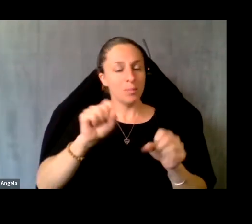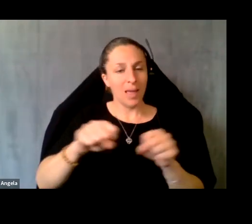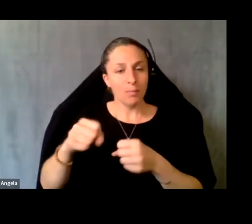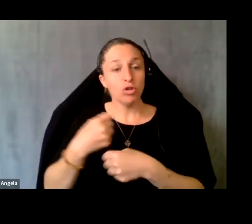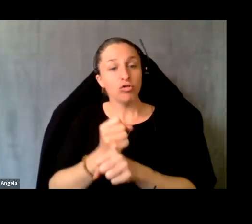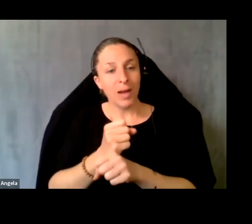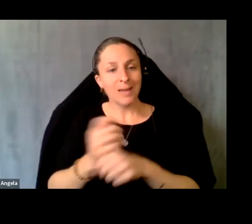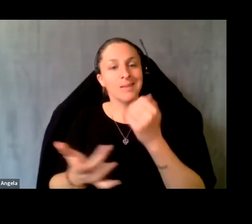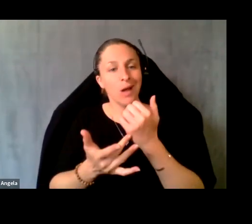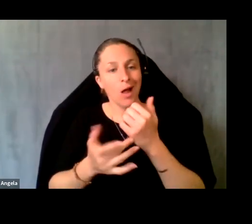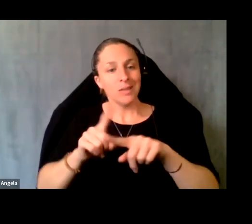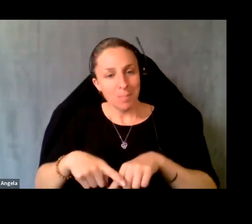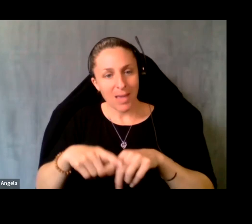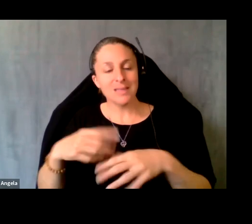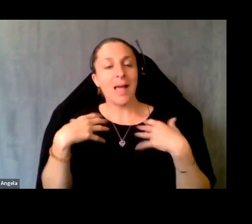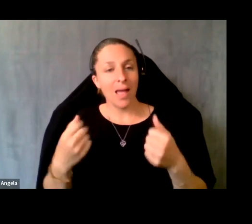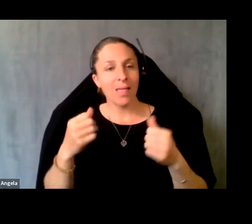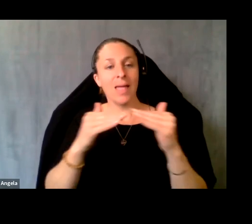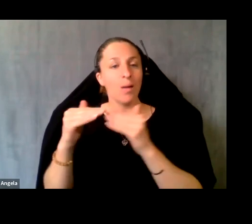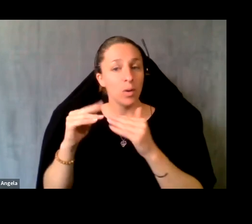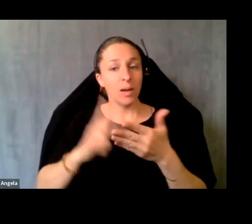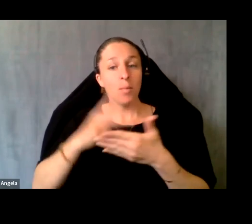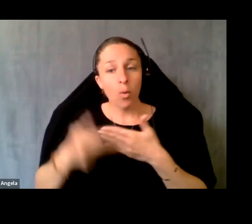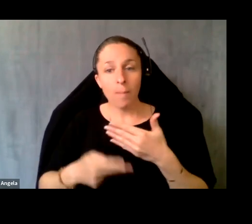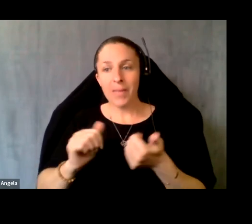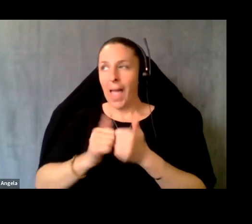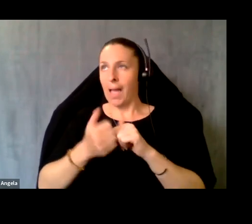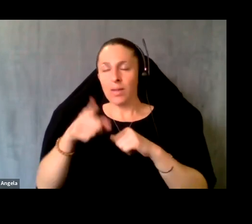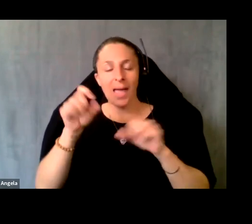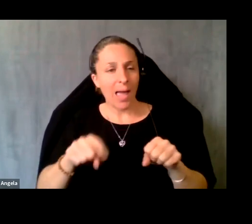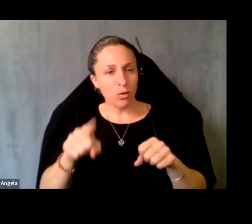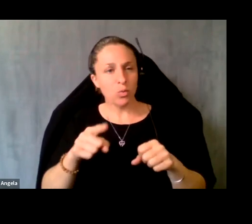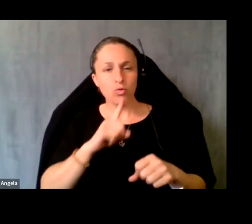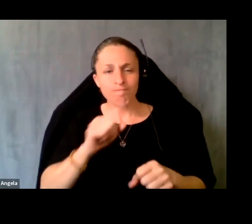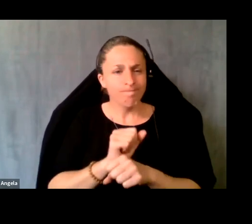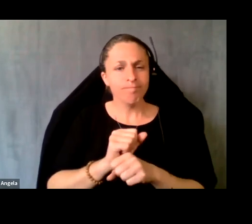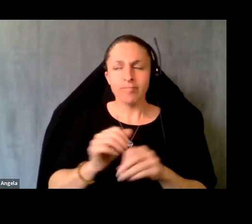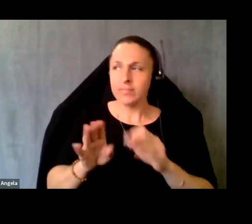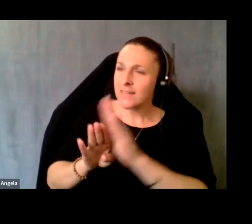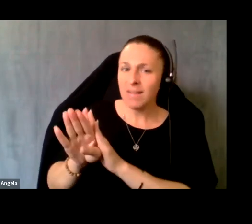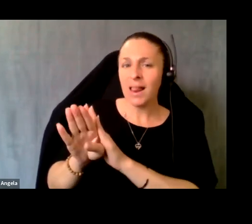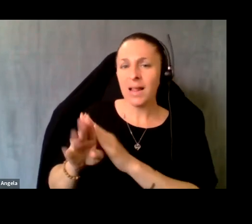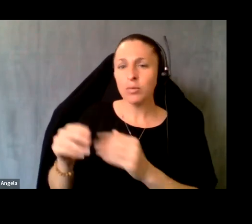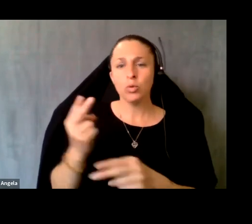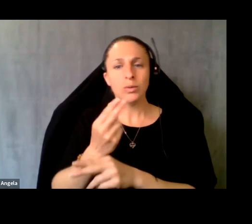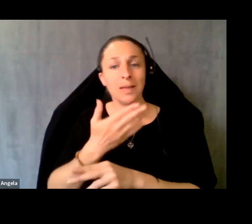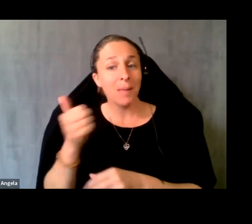based Health Equity program How can you go about actually developing that using best practices and